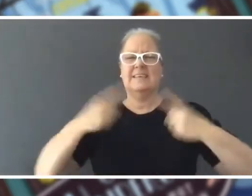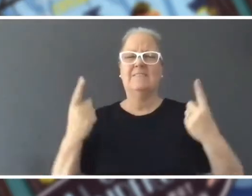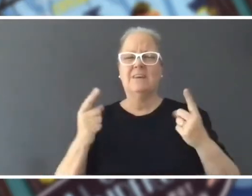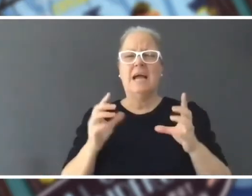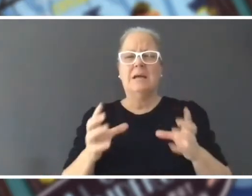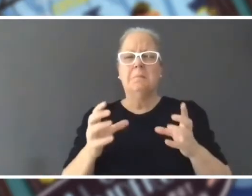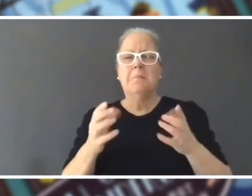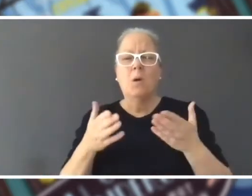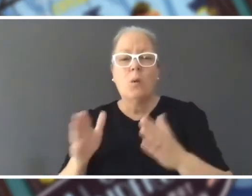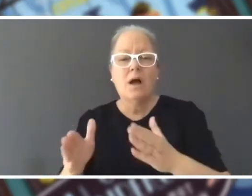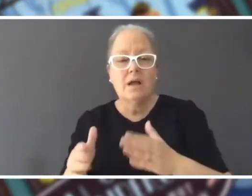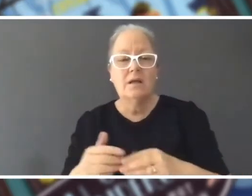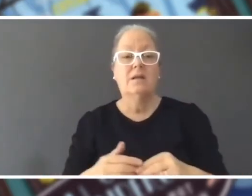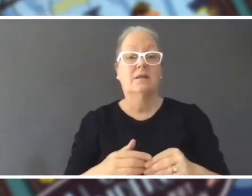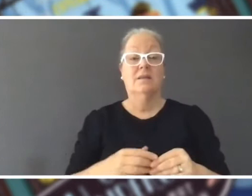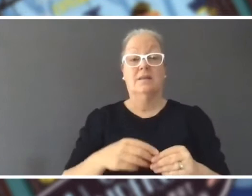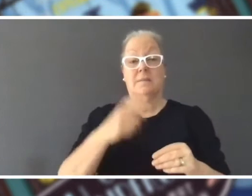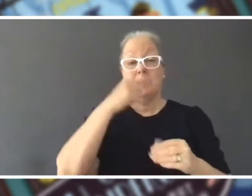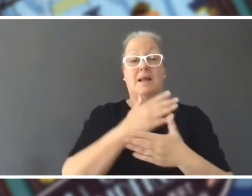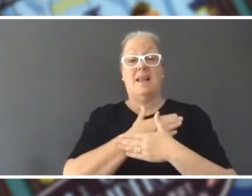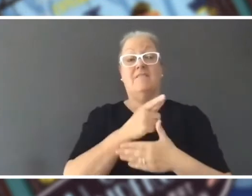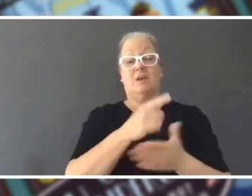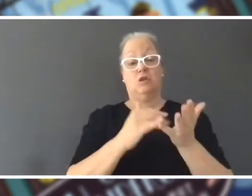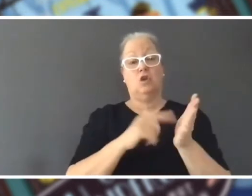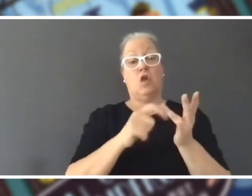bits that people like in my book is a sloth arriving in an unusual way